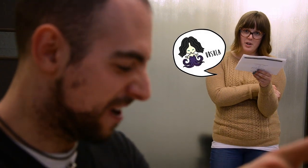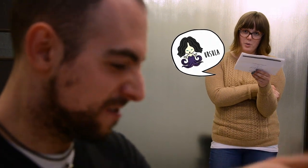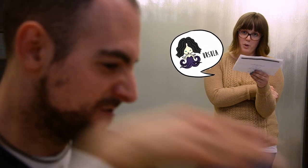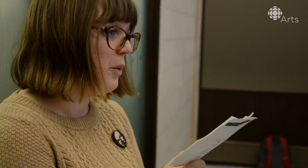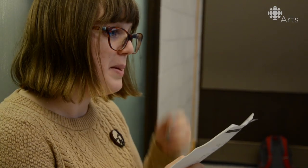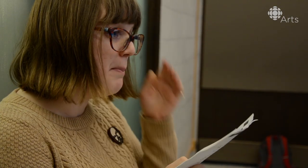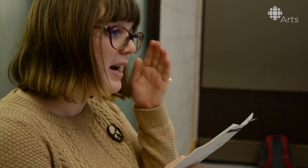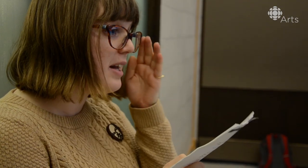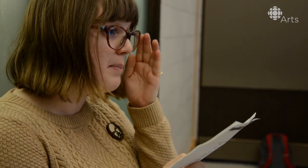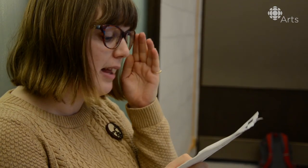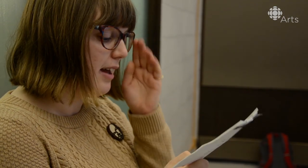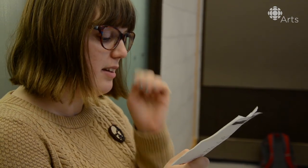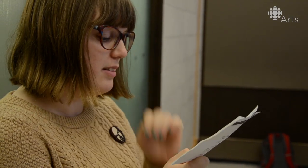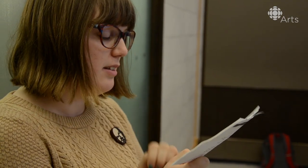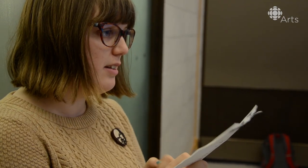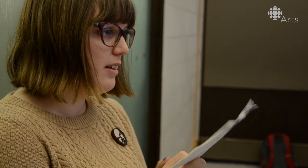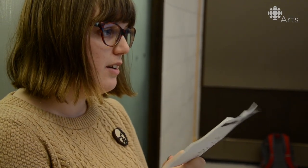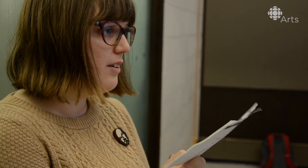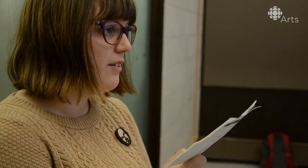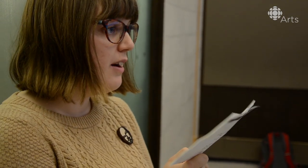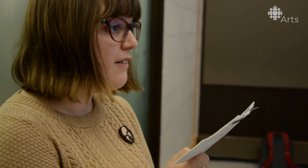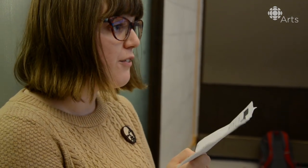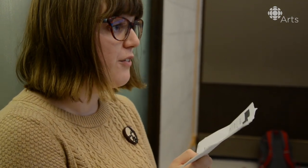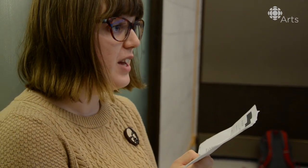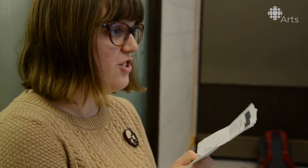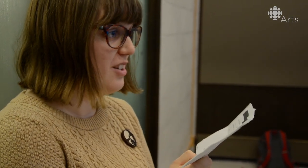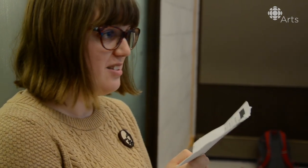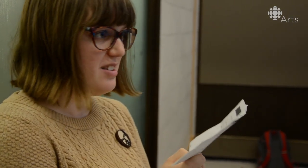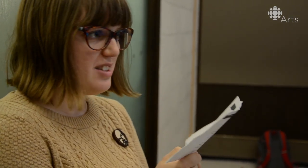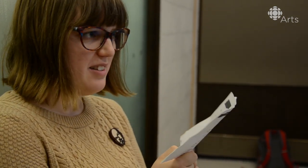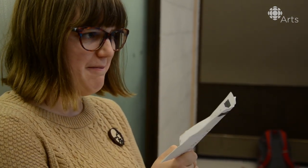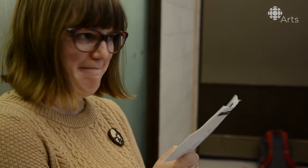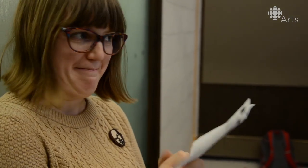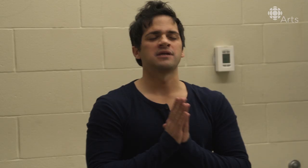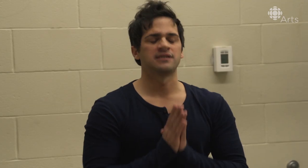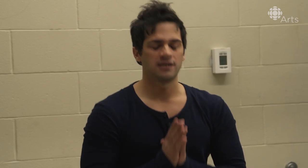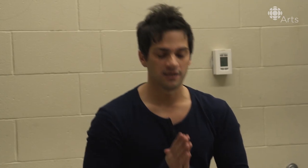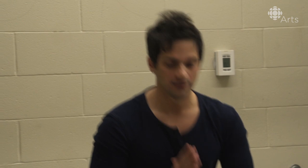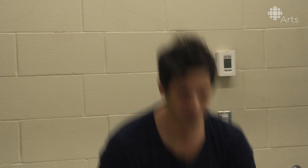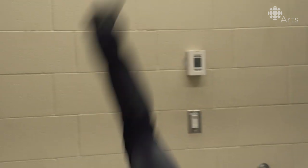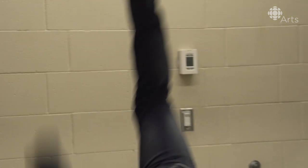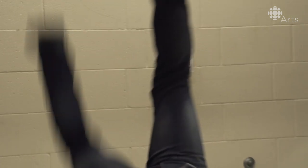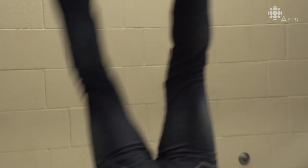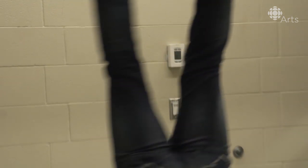will be my plan-- for vengeance. Namaste